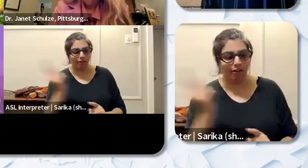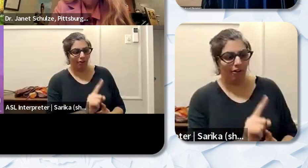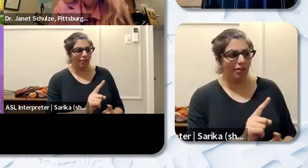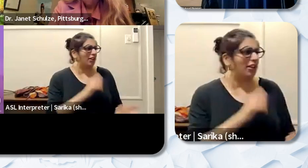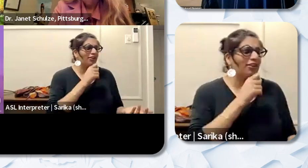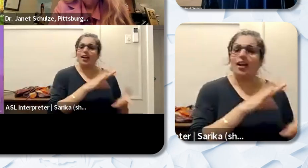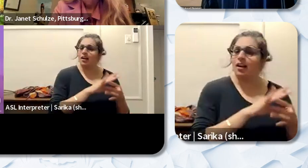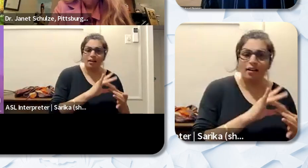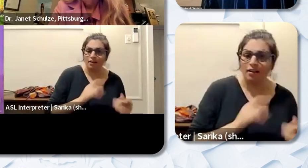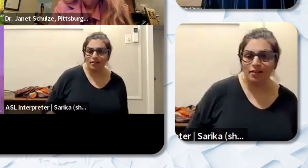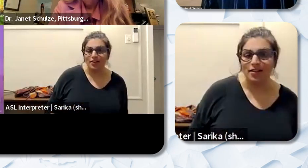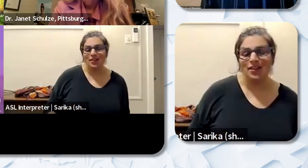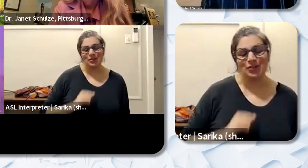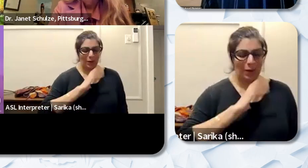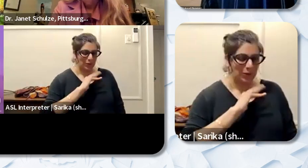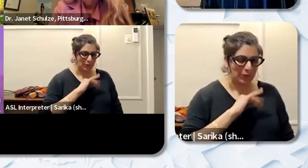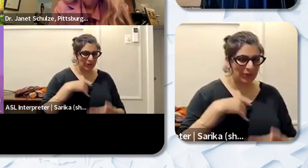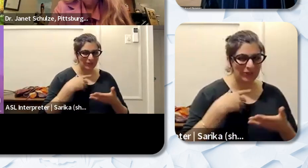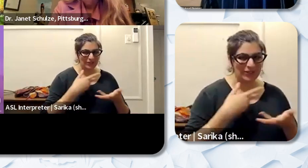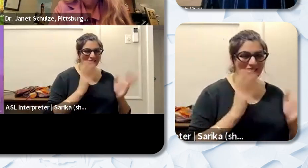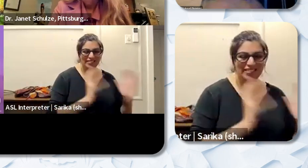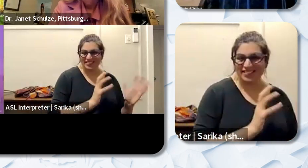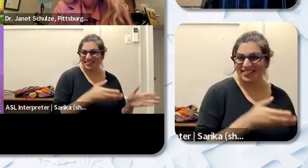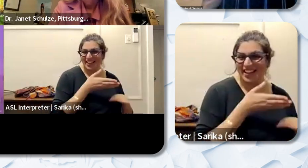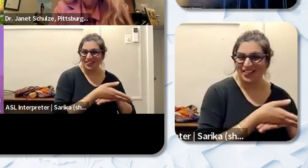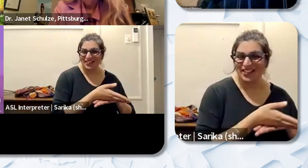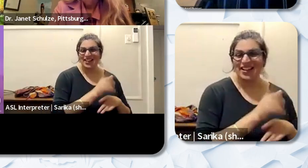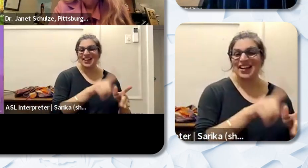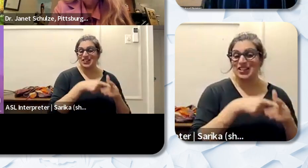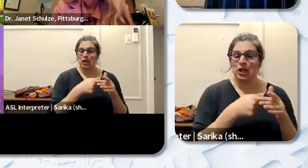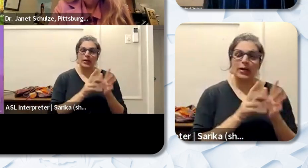had a really cool conversation after that and he started to work on it cause it you know it takes